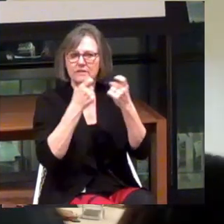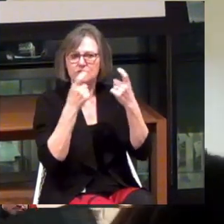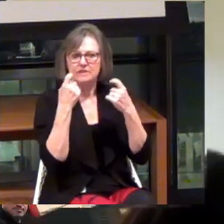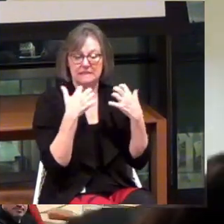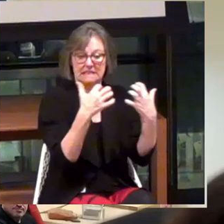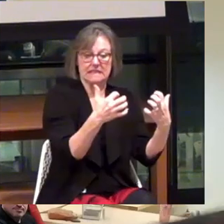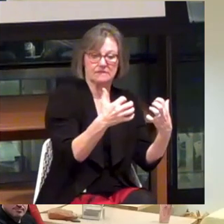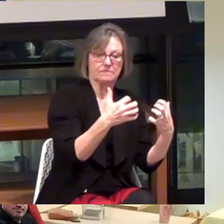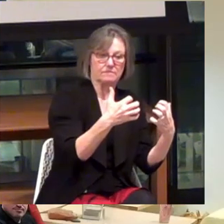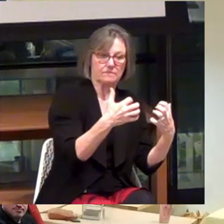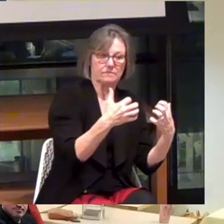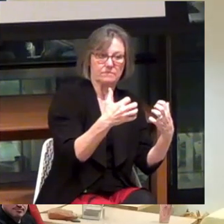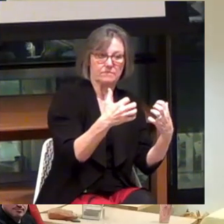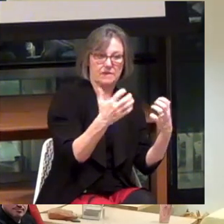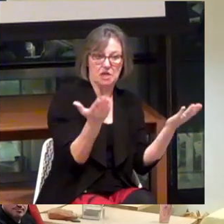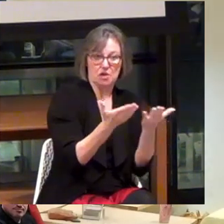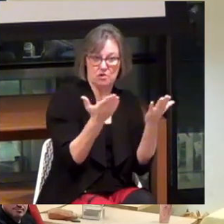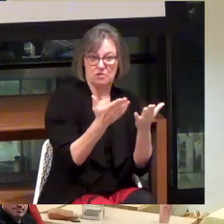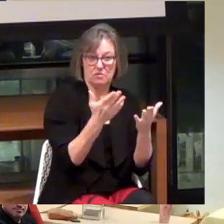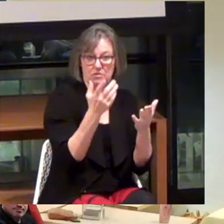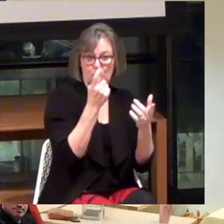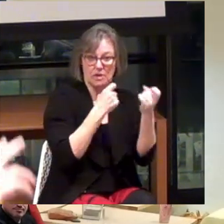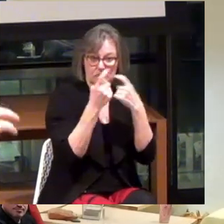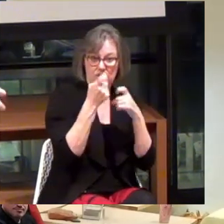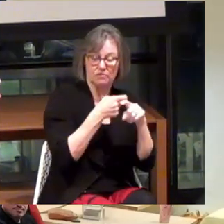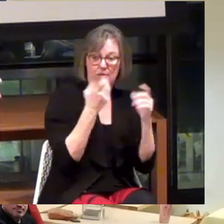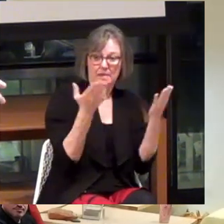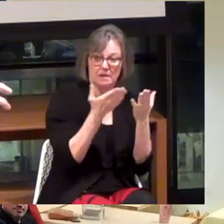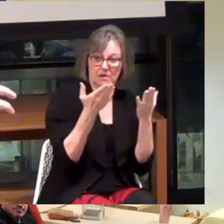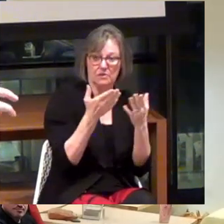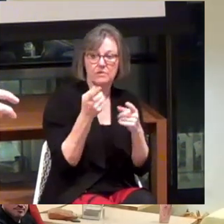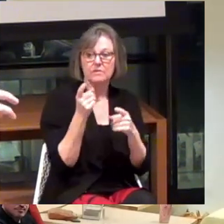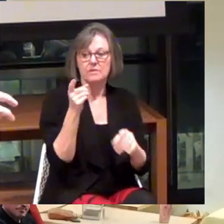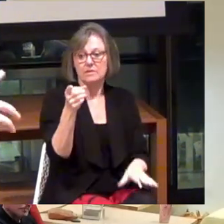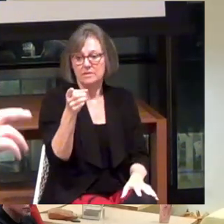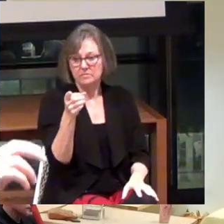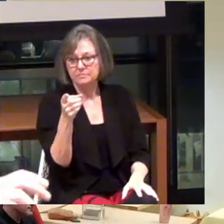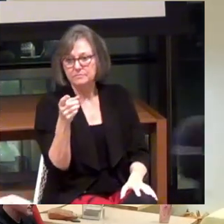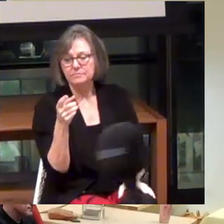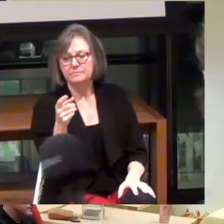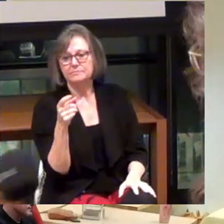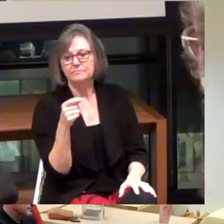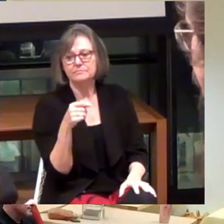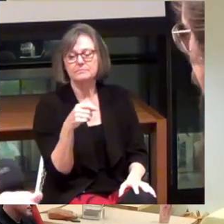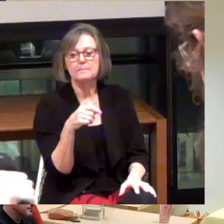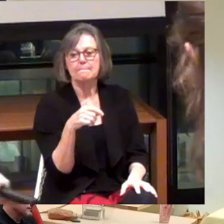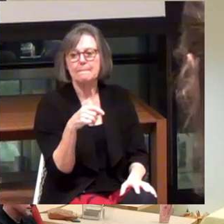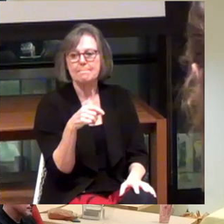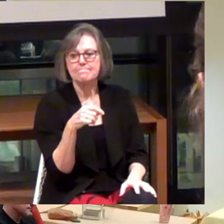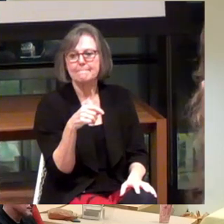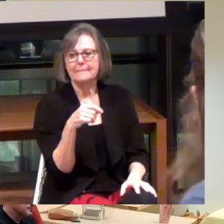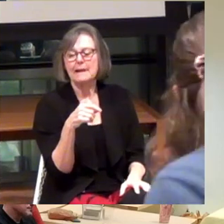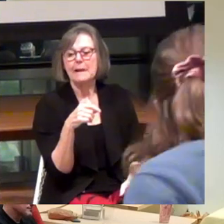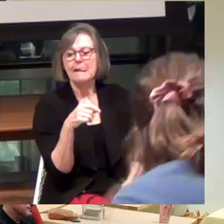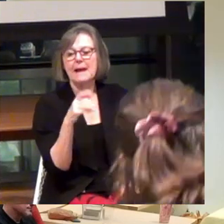have a question they would like to ask? All right. Hi.